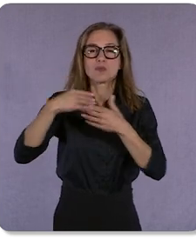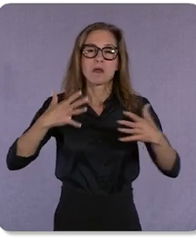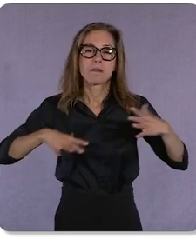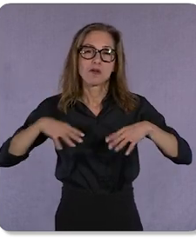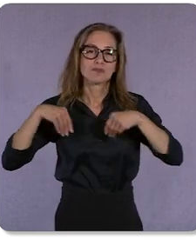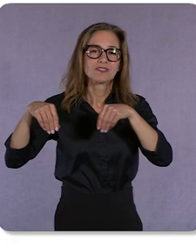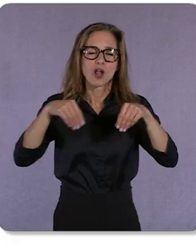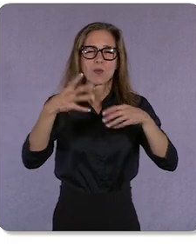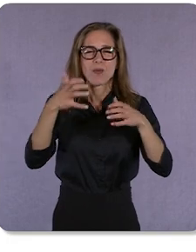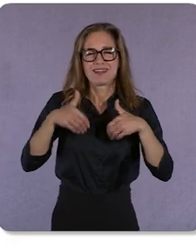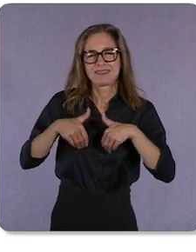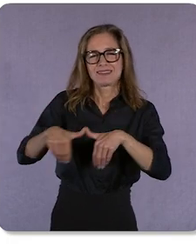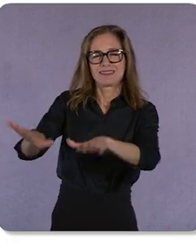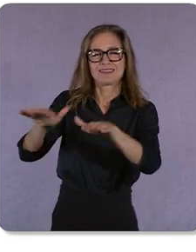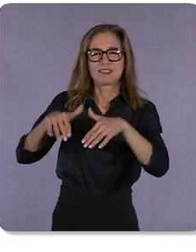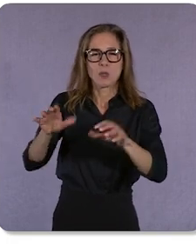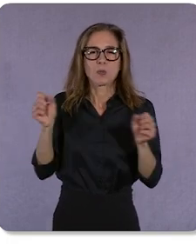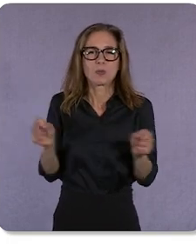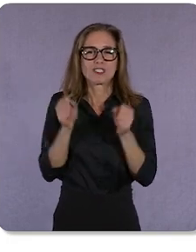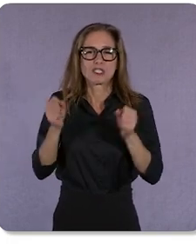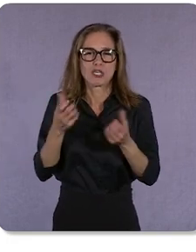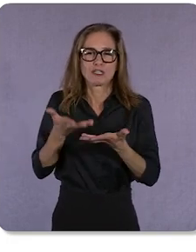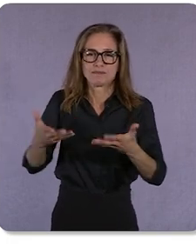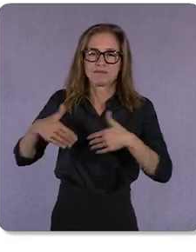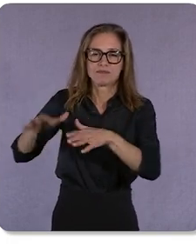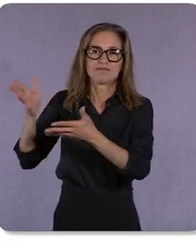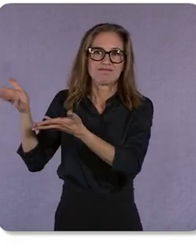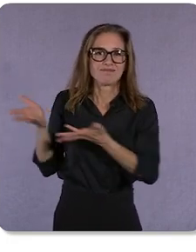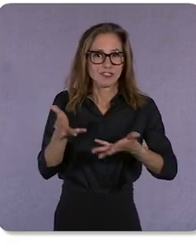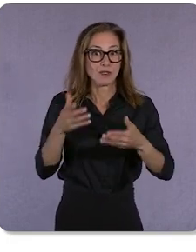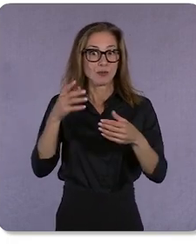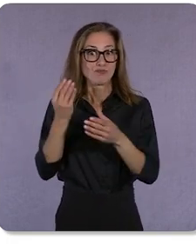spring or summer is here. I’m your ideal customer.